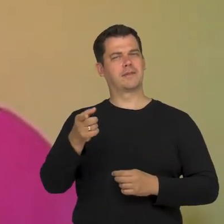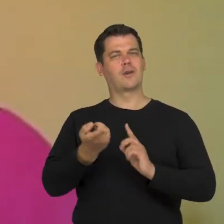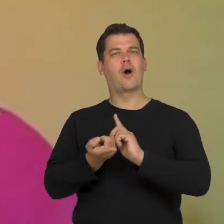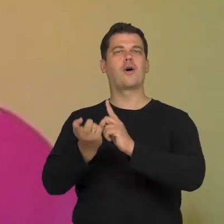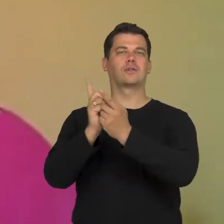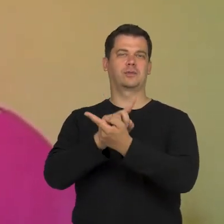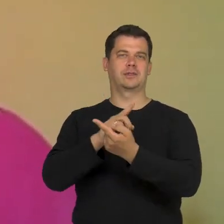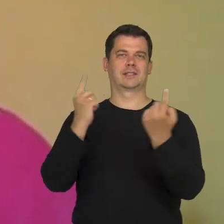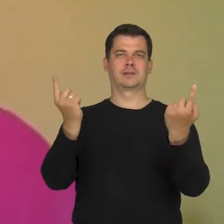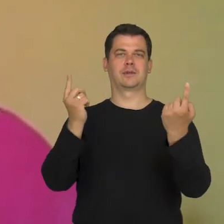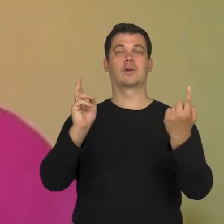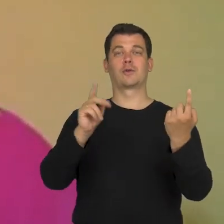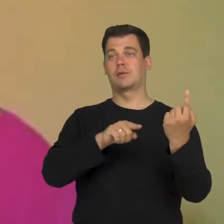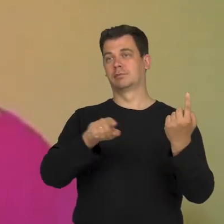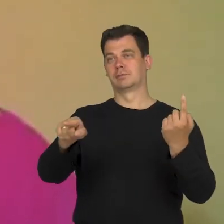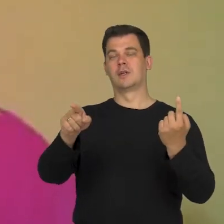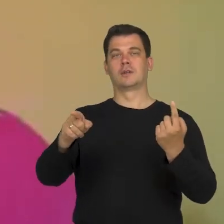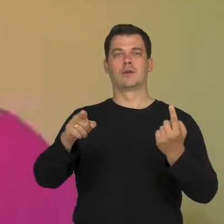and imagine an audience with alternative mobility and sensorial skills.